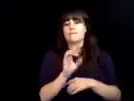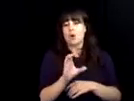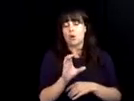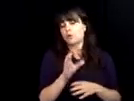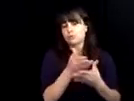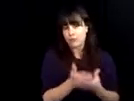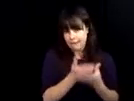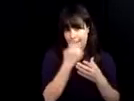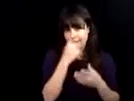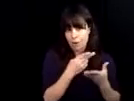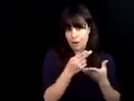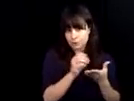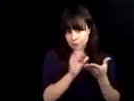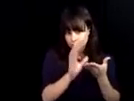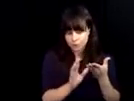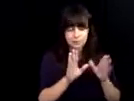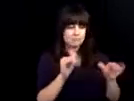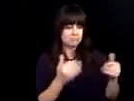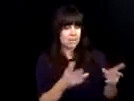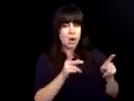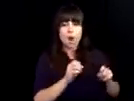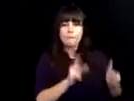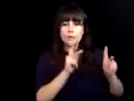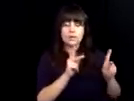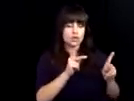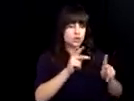quicker than we anticipated they would. So we talked about vocational